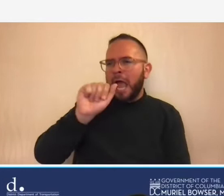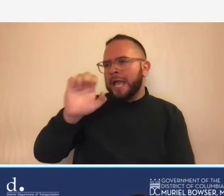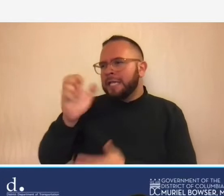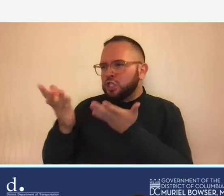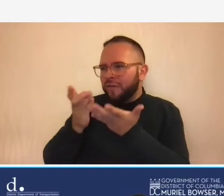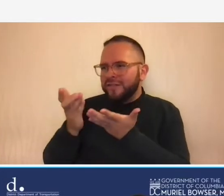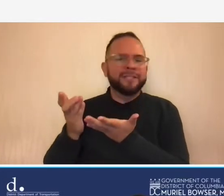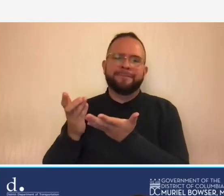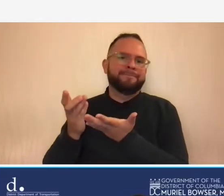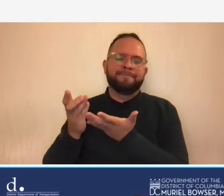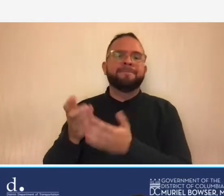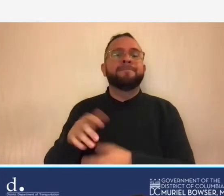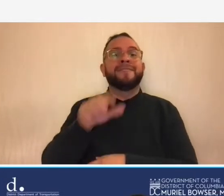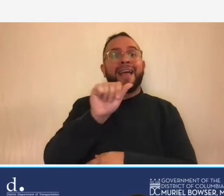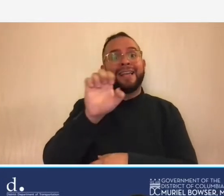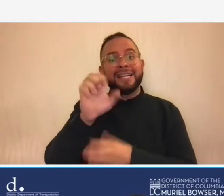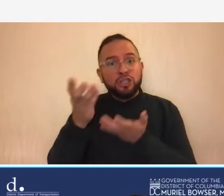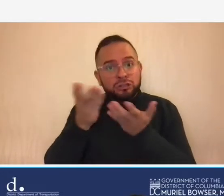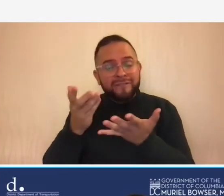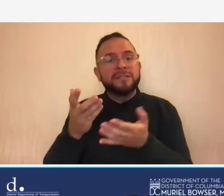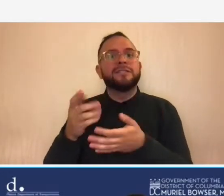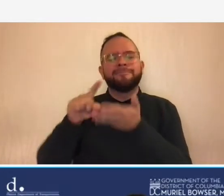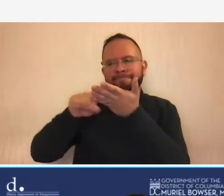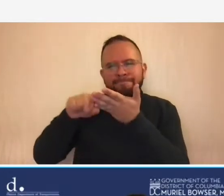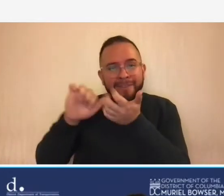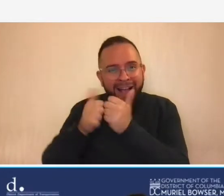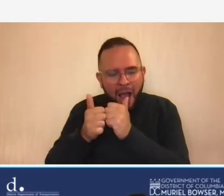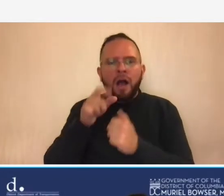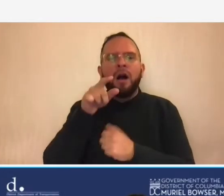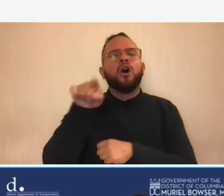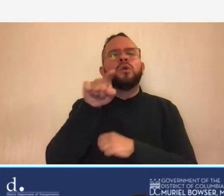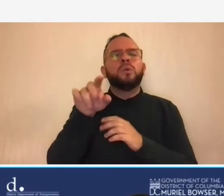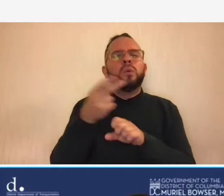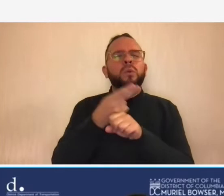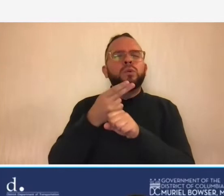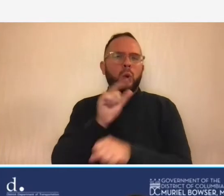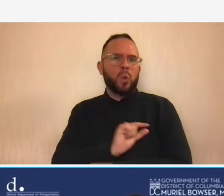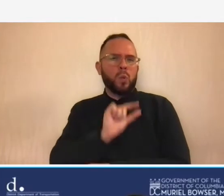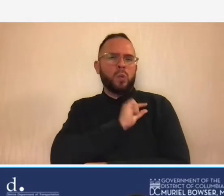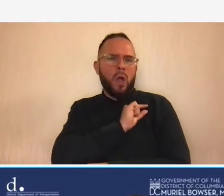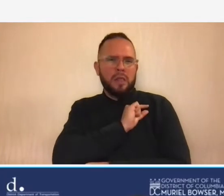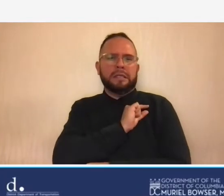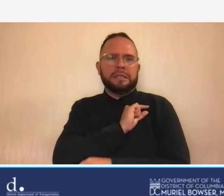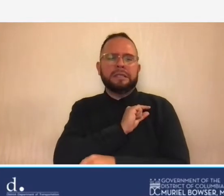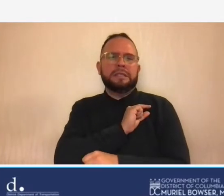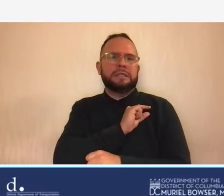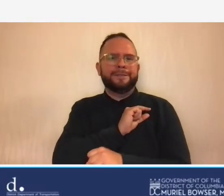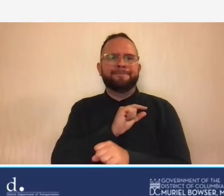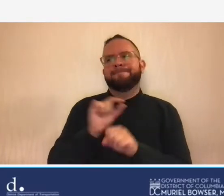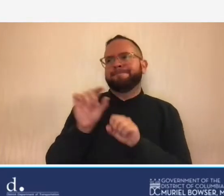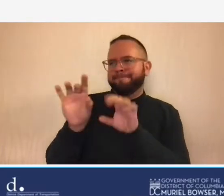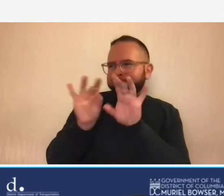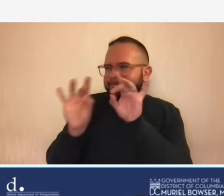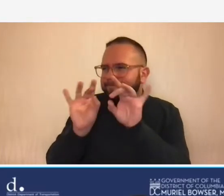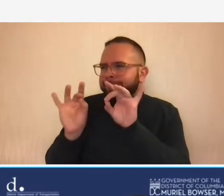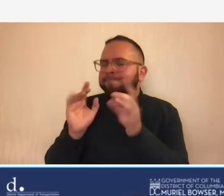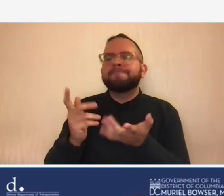procured using a quality base selection process or qbs for short so qualifications based selection is